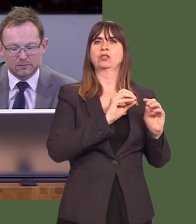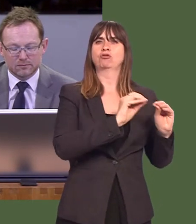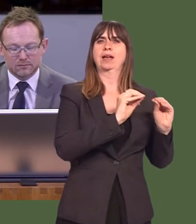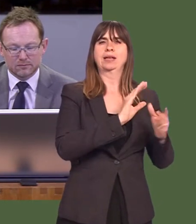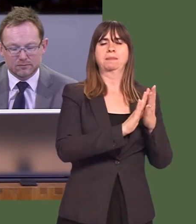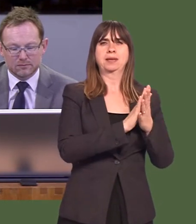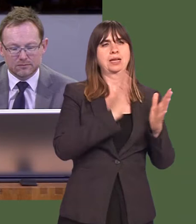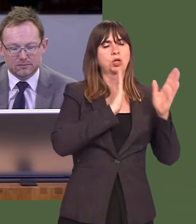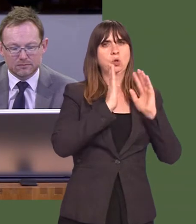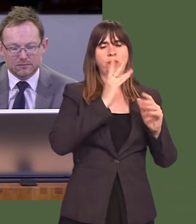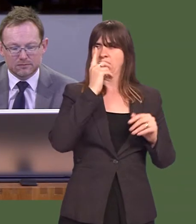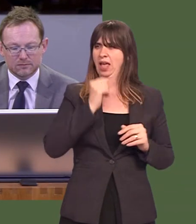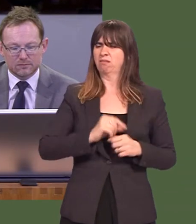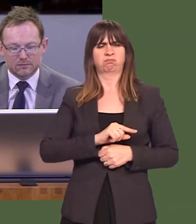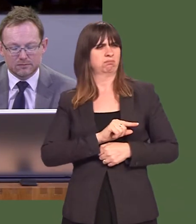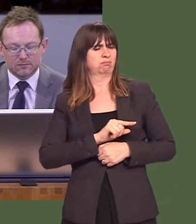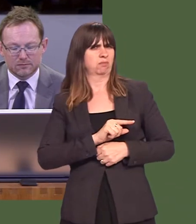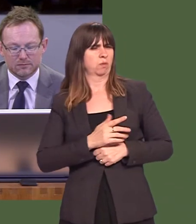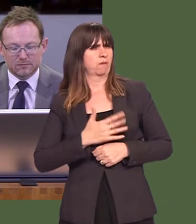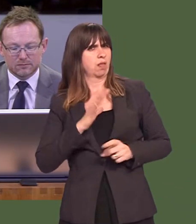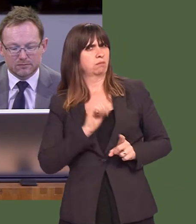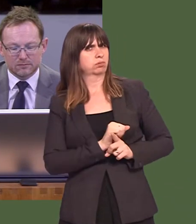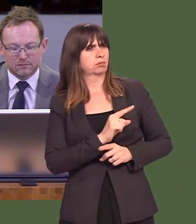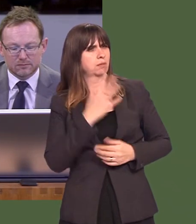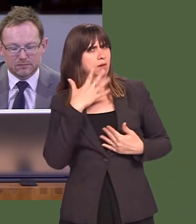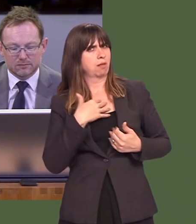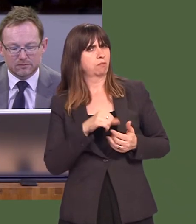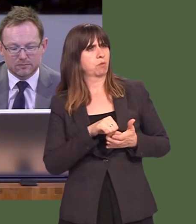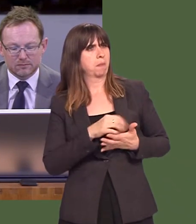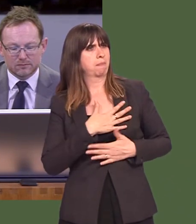which teaches people how to identify young people who might be developing a mental health